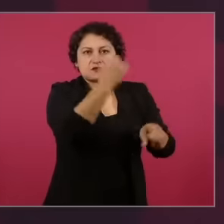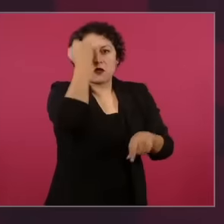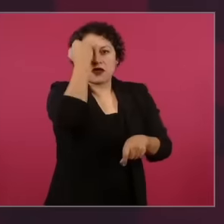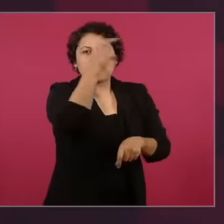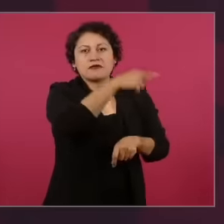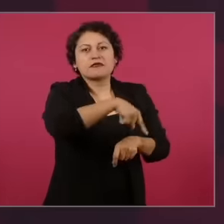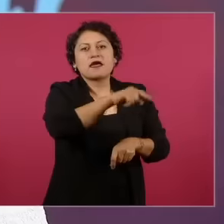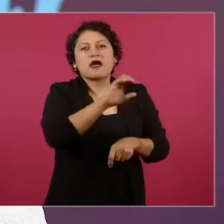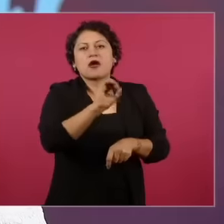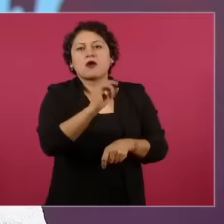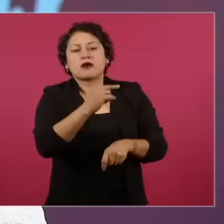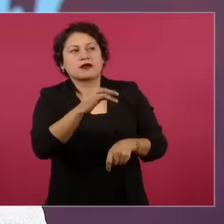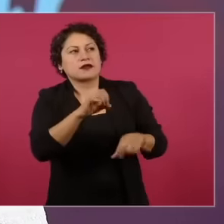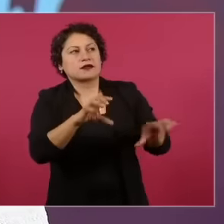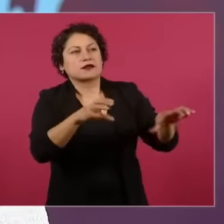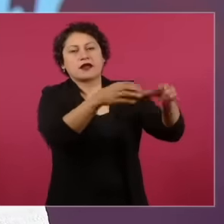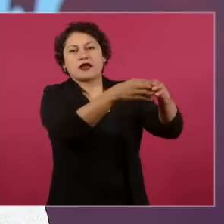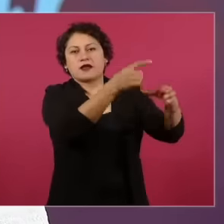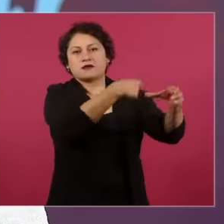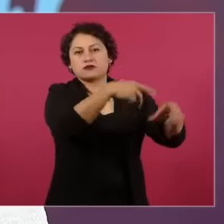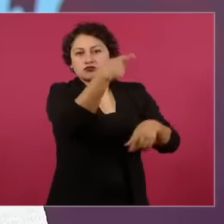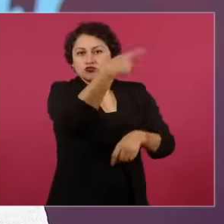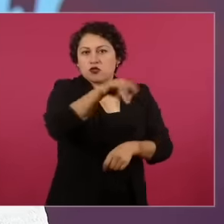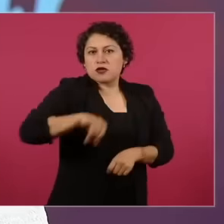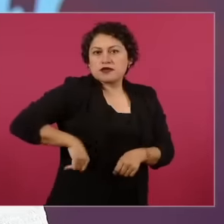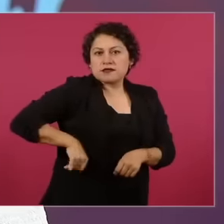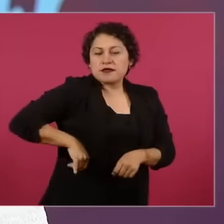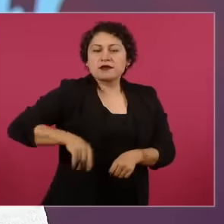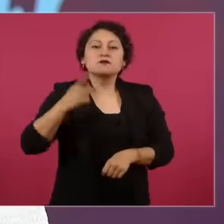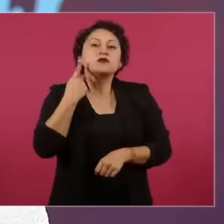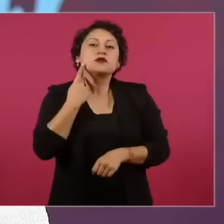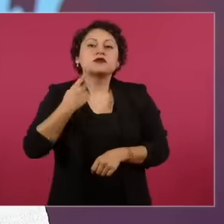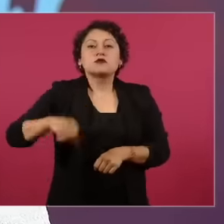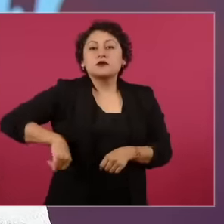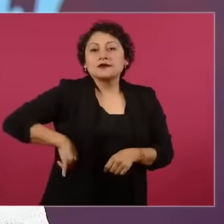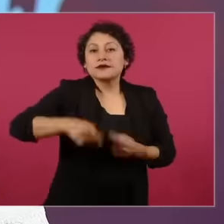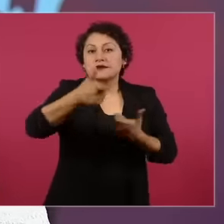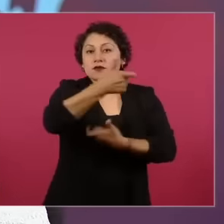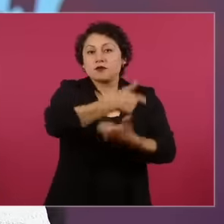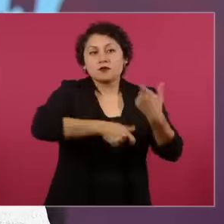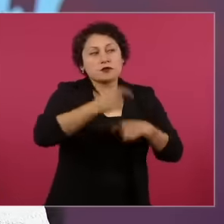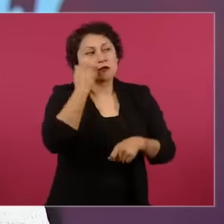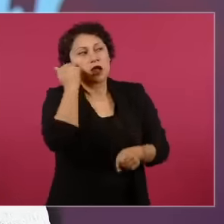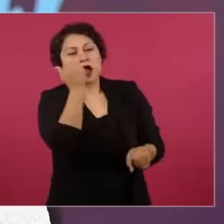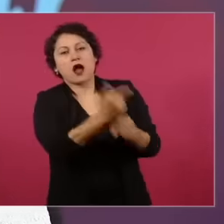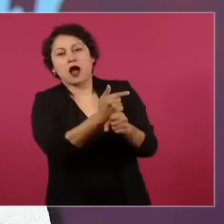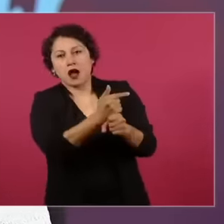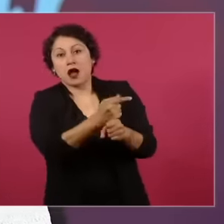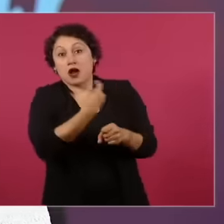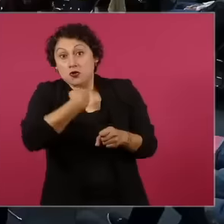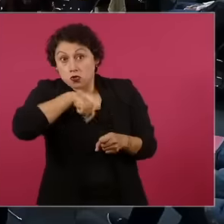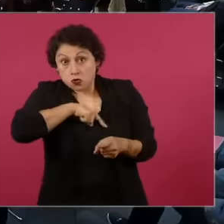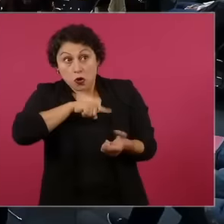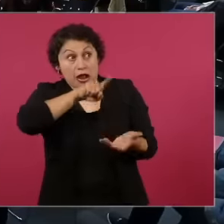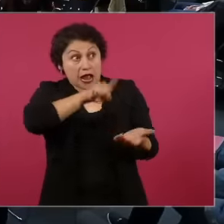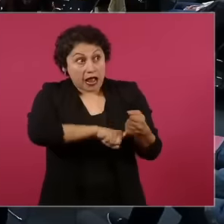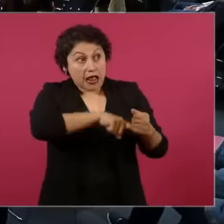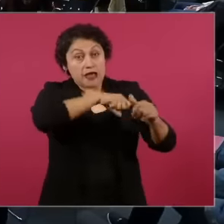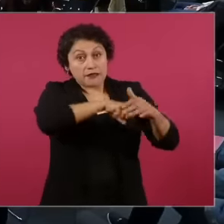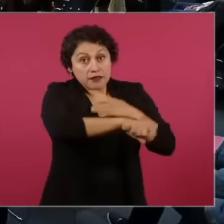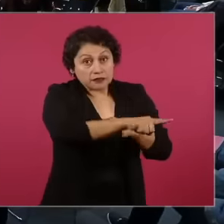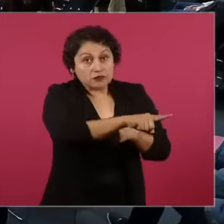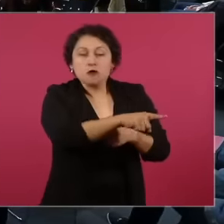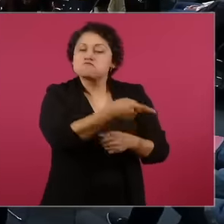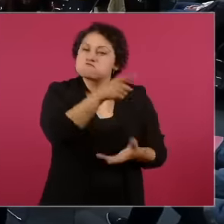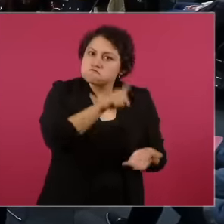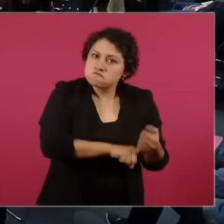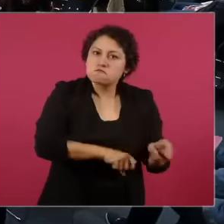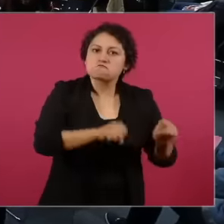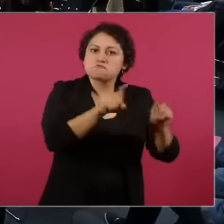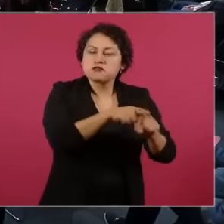with clearly defined economic and political interests. We are also obliged to do so. Simply